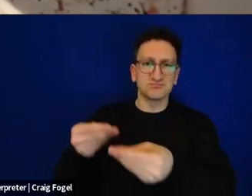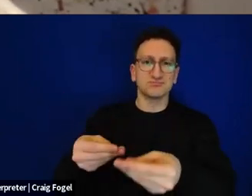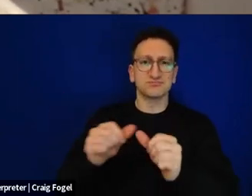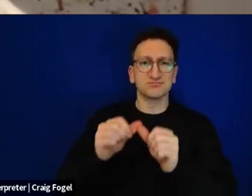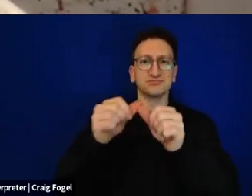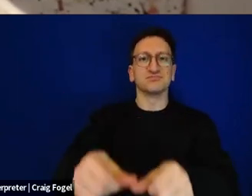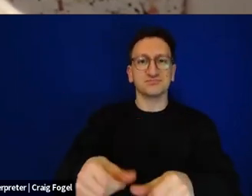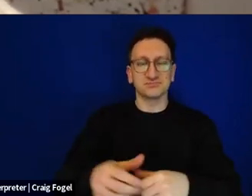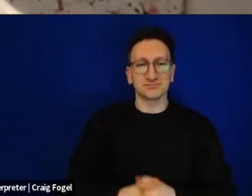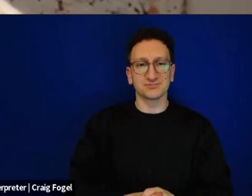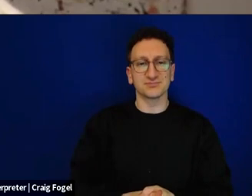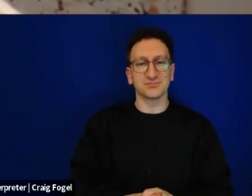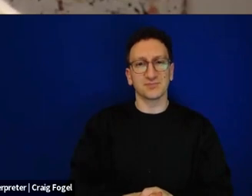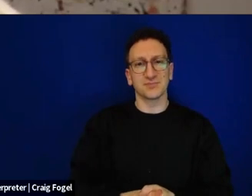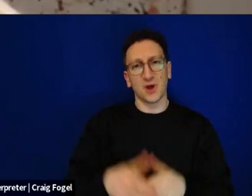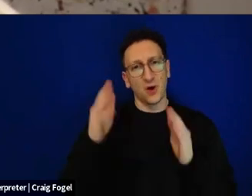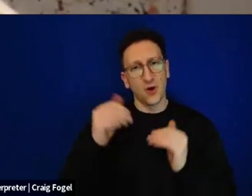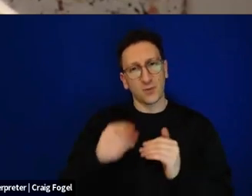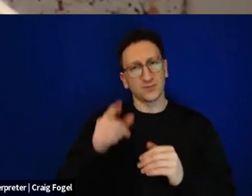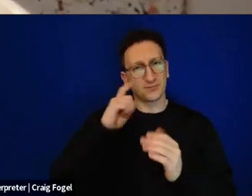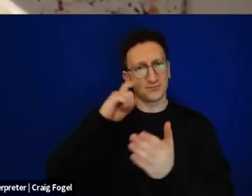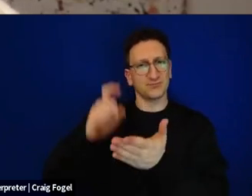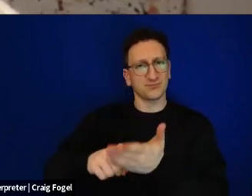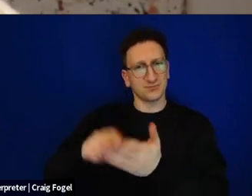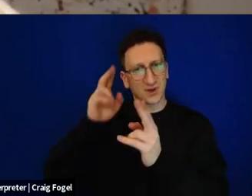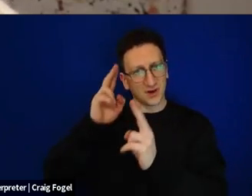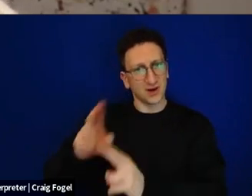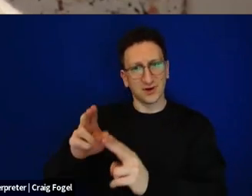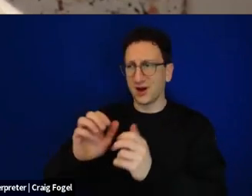that Jewish communities, local communities, and local families write their own Haggadot